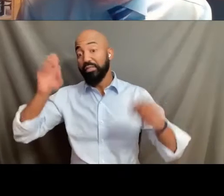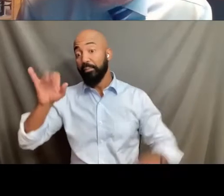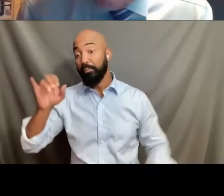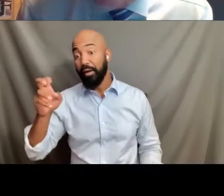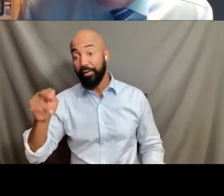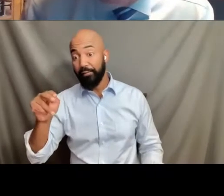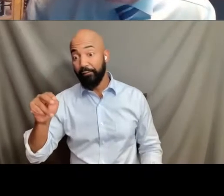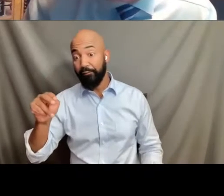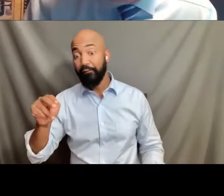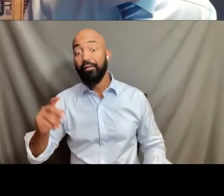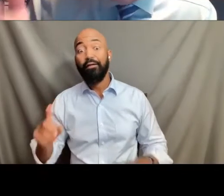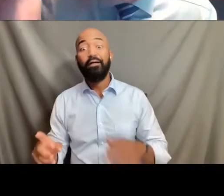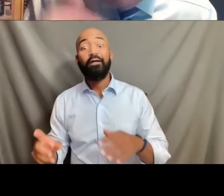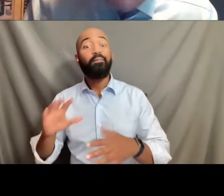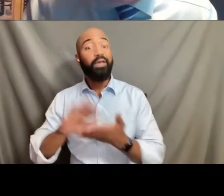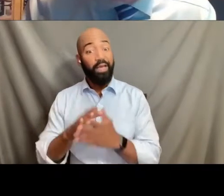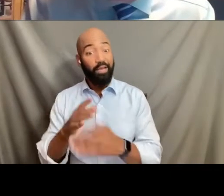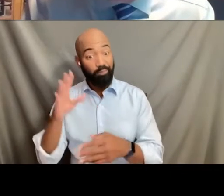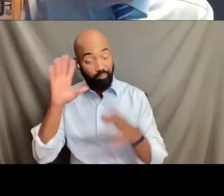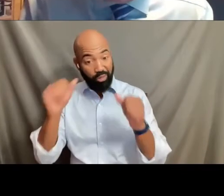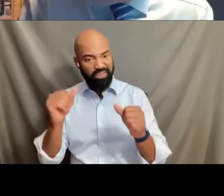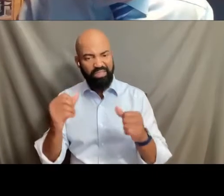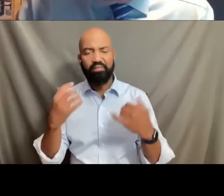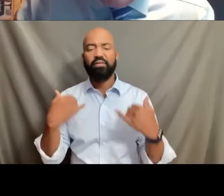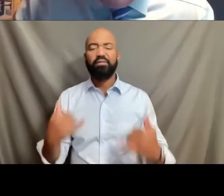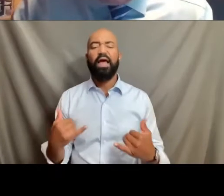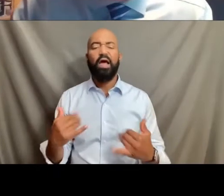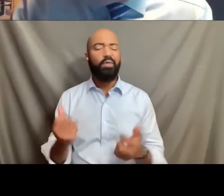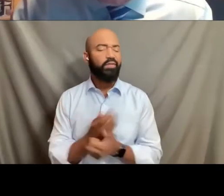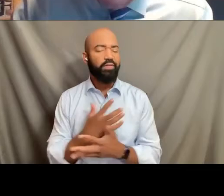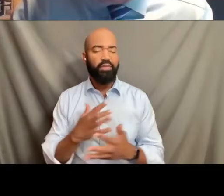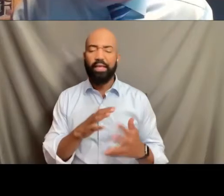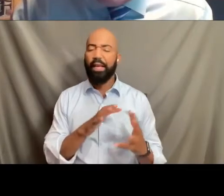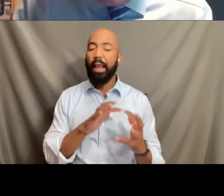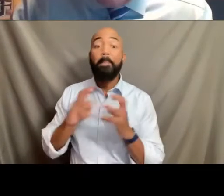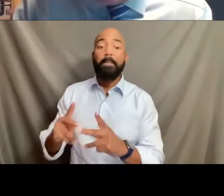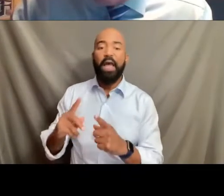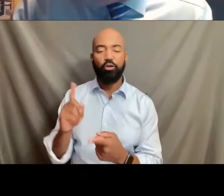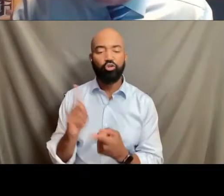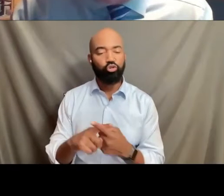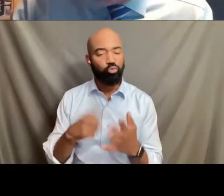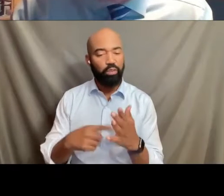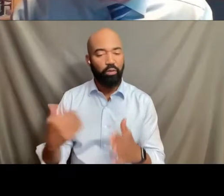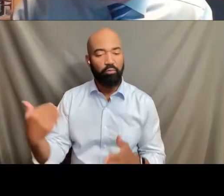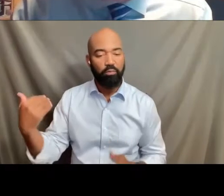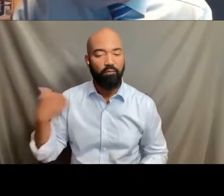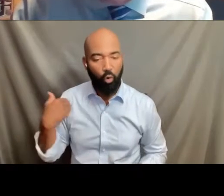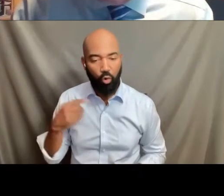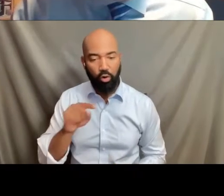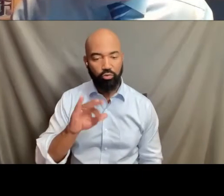and of the military back to the way they were. And that's where we are today. Again, aspirational to be sure,